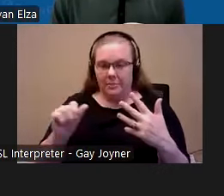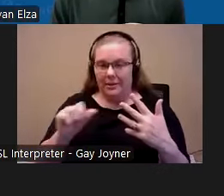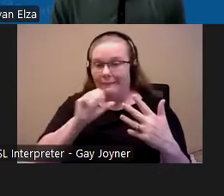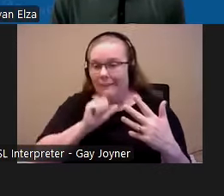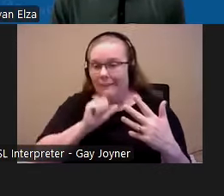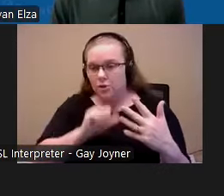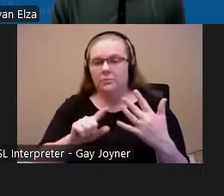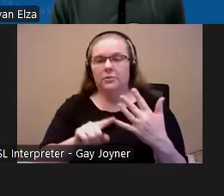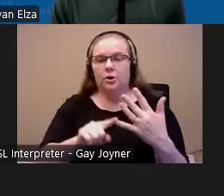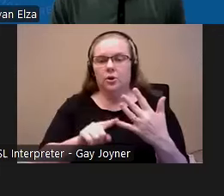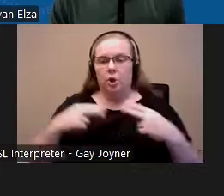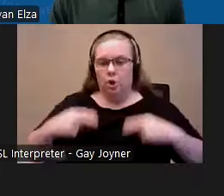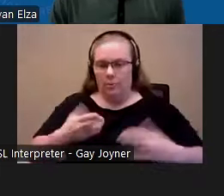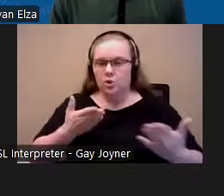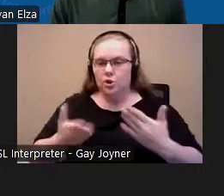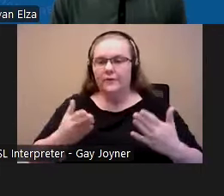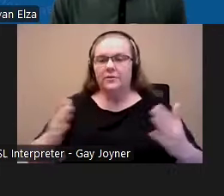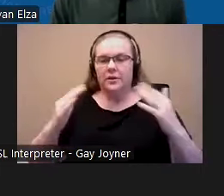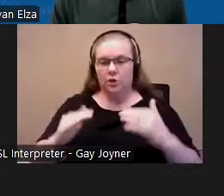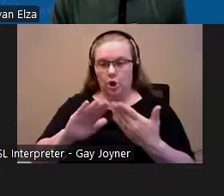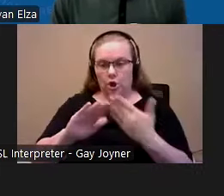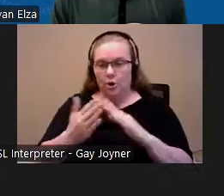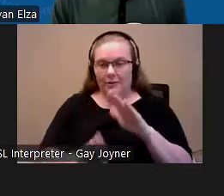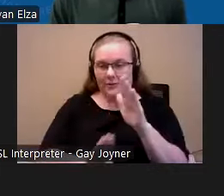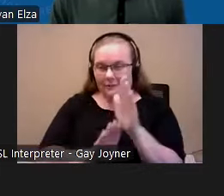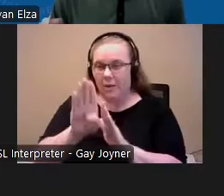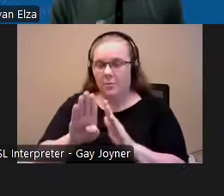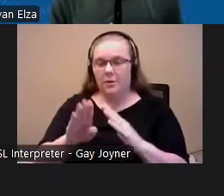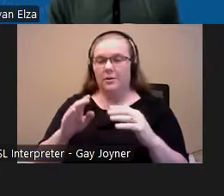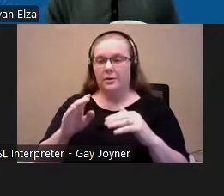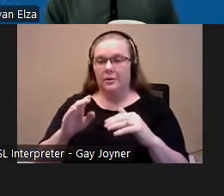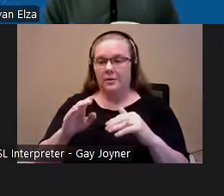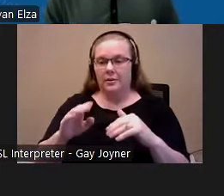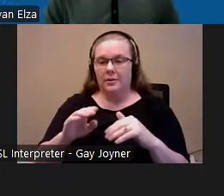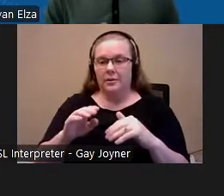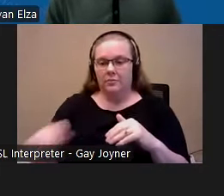above, community development, association, accuracy, philanthropic, education or research,